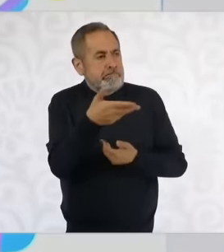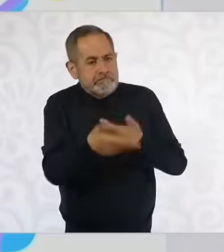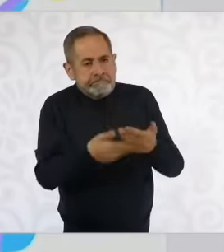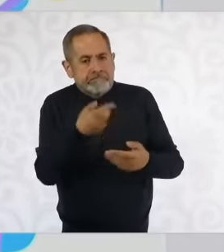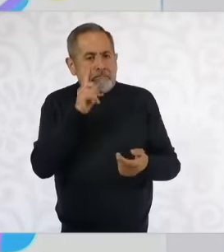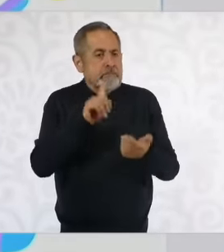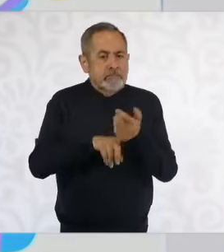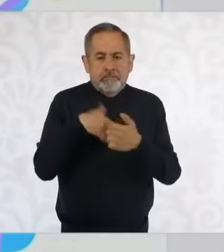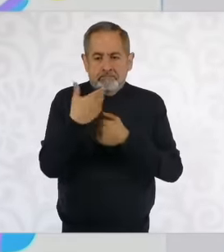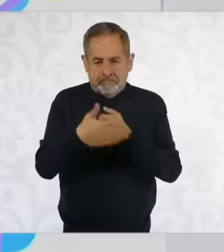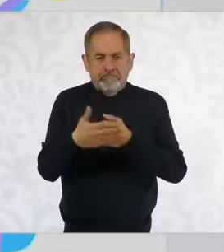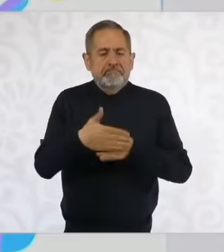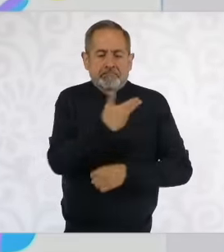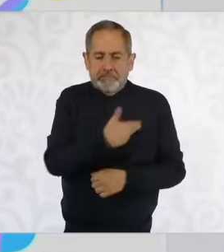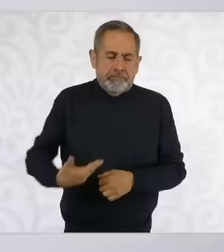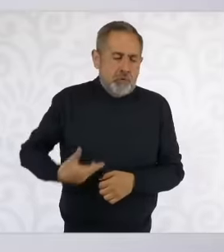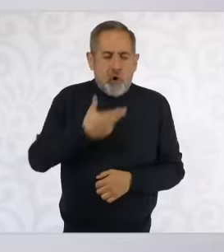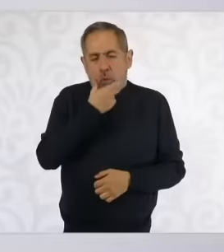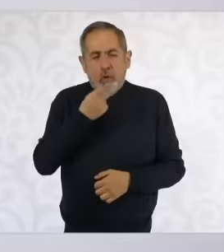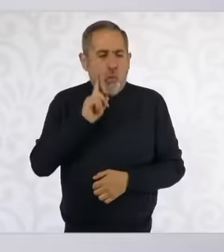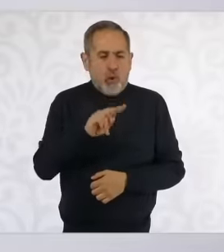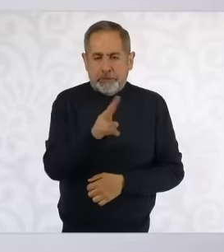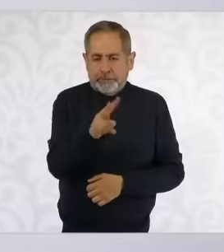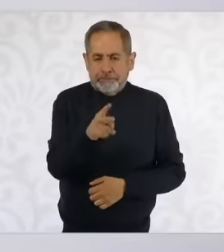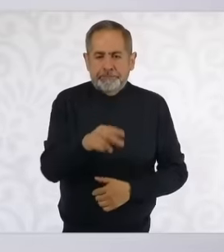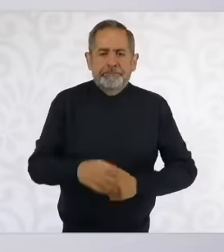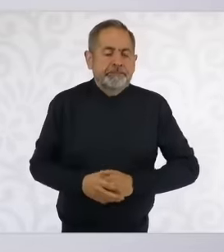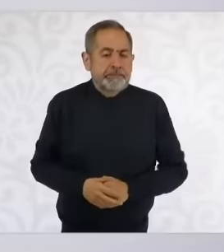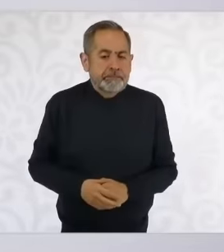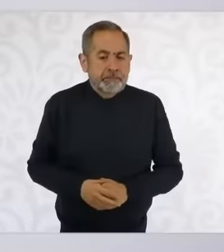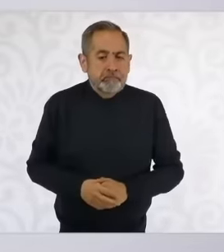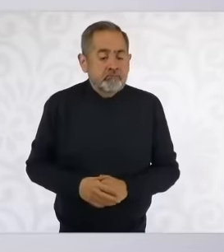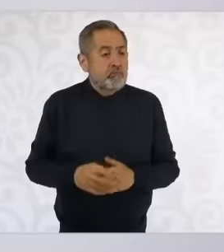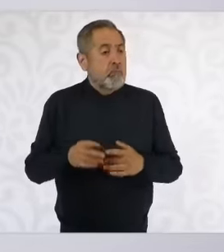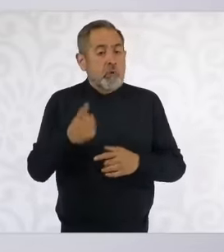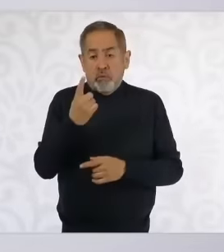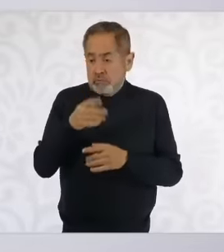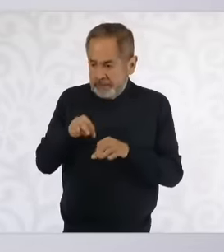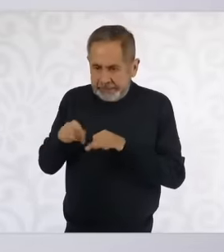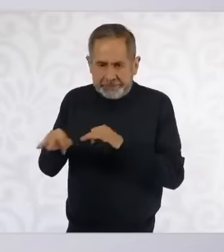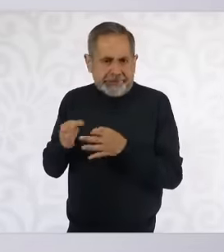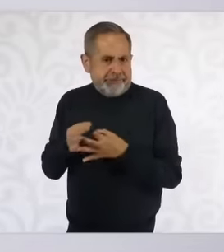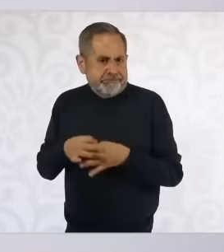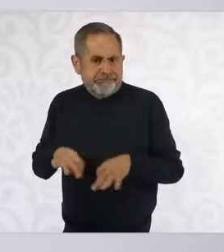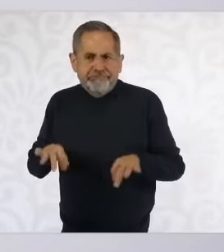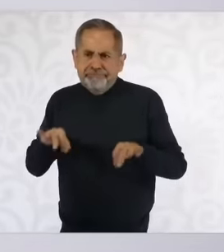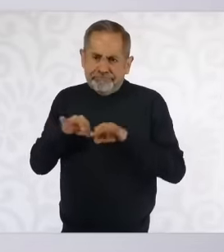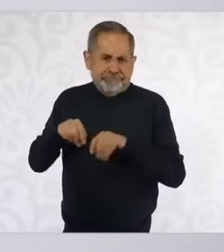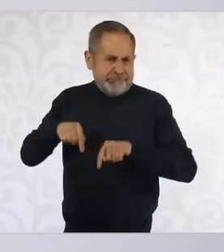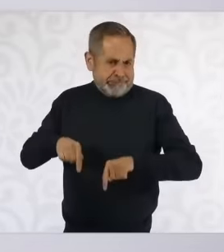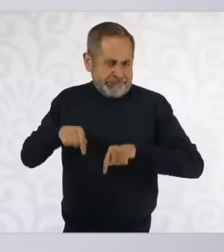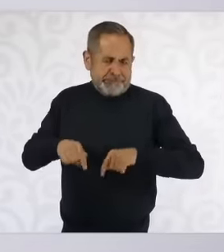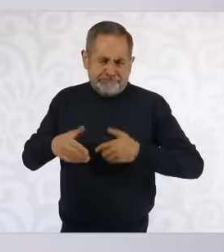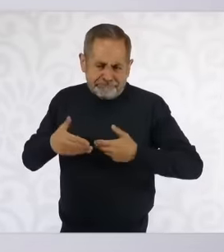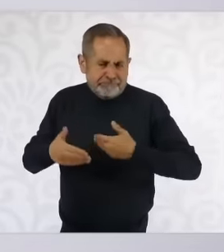next president, we are doing a very important job and we have